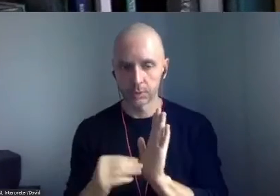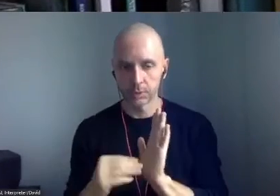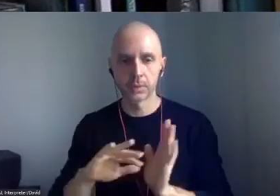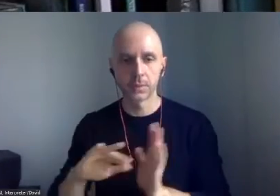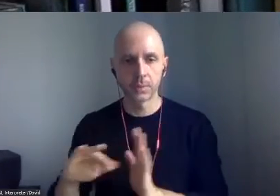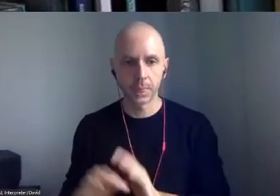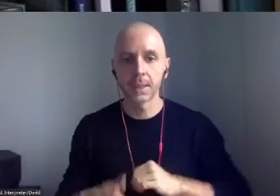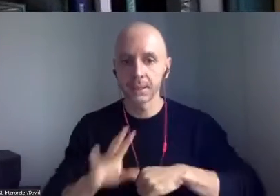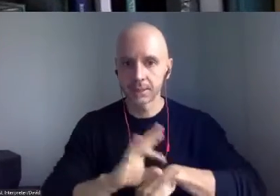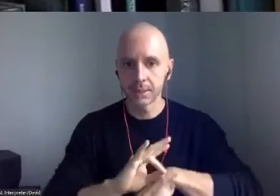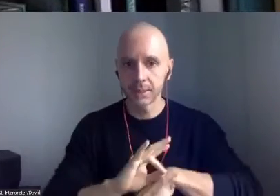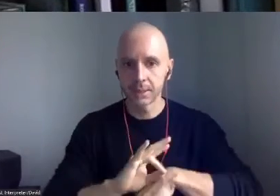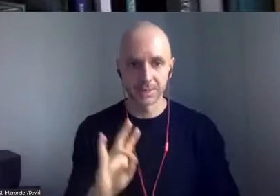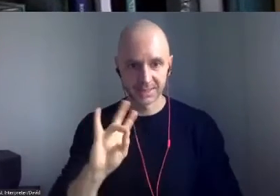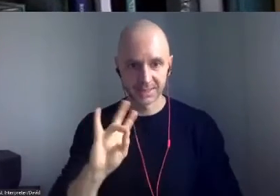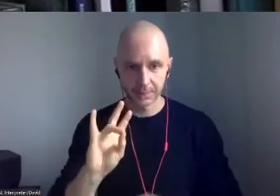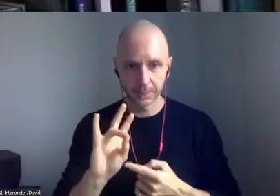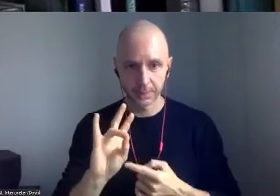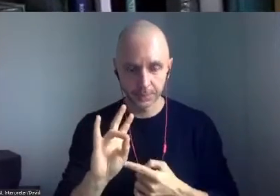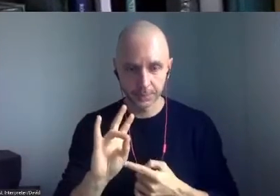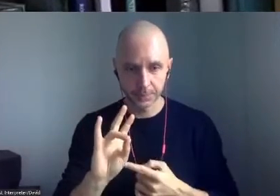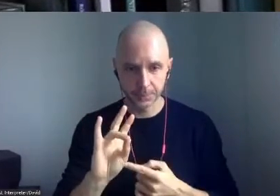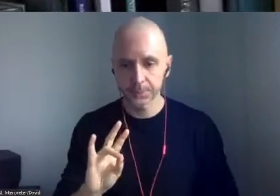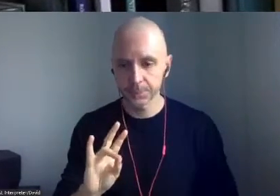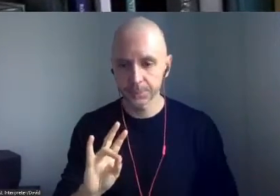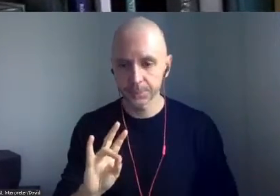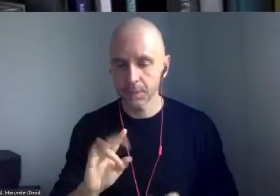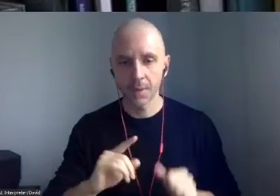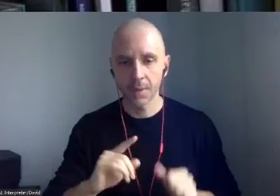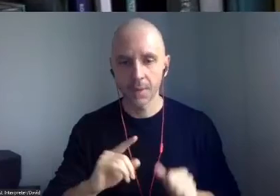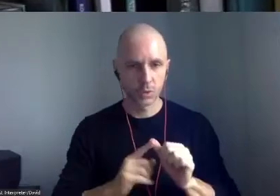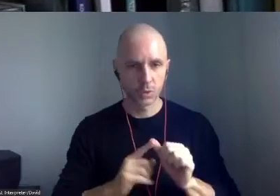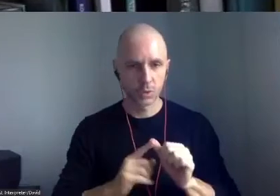the first part of our annual Art Crawl, hosted by Joshua Whitehead.